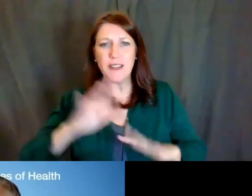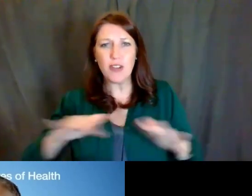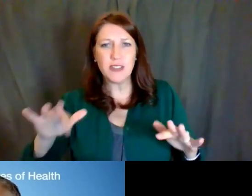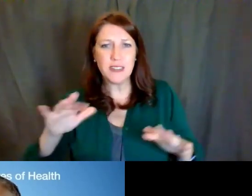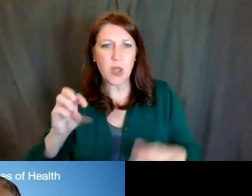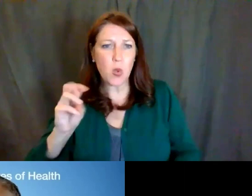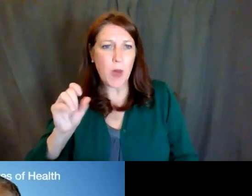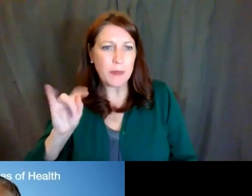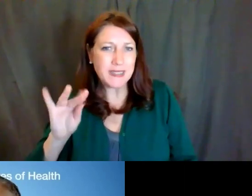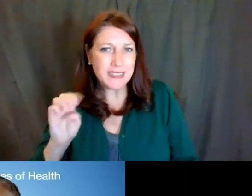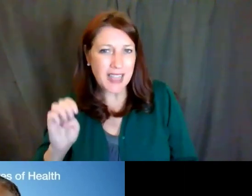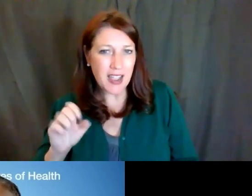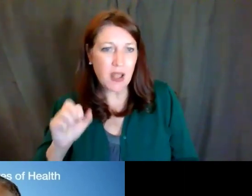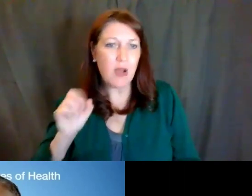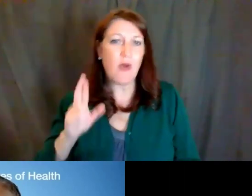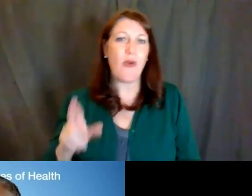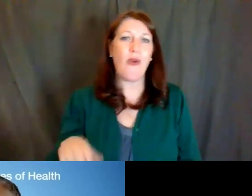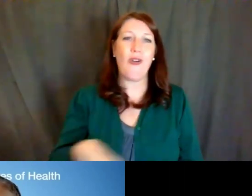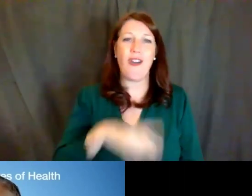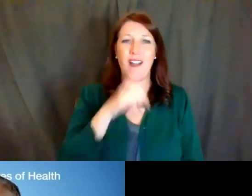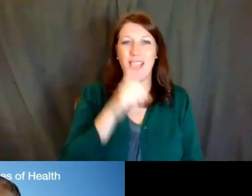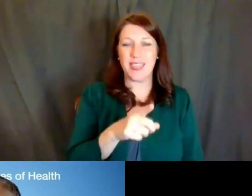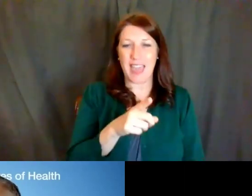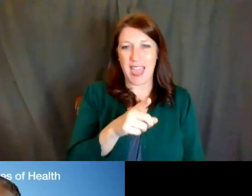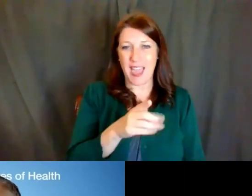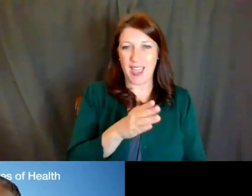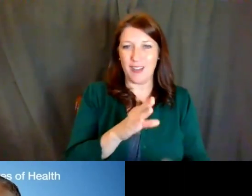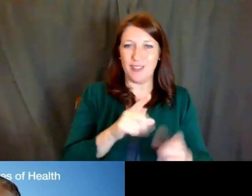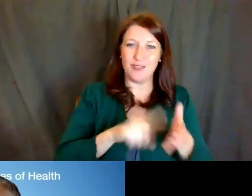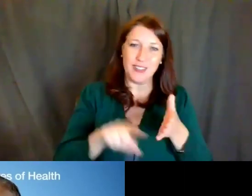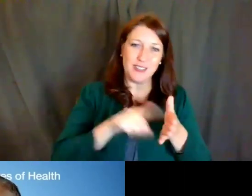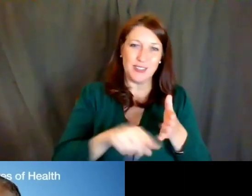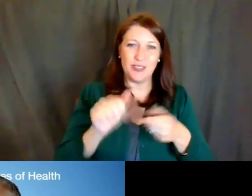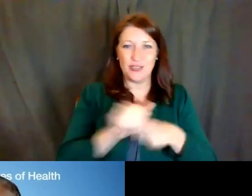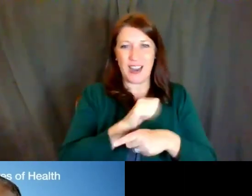or the Research Training and Career Development website. Thank you.